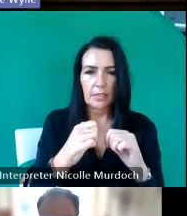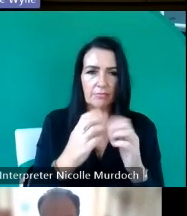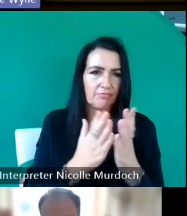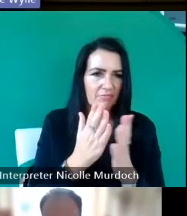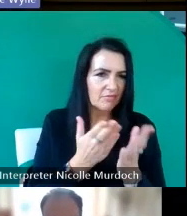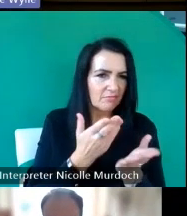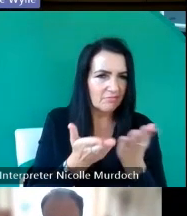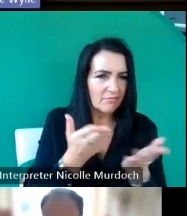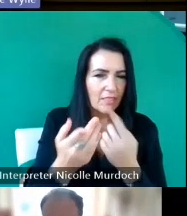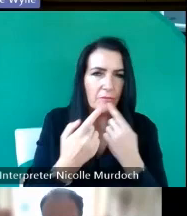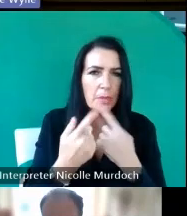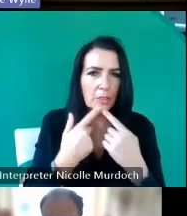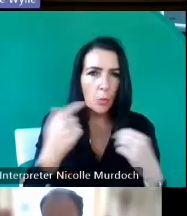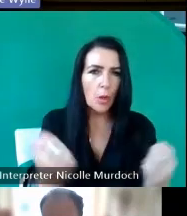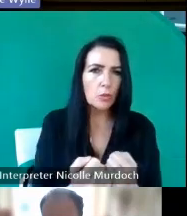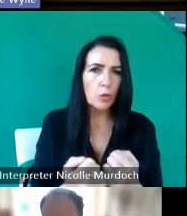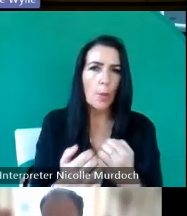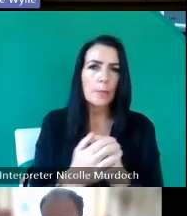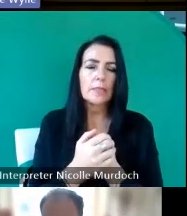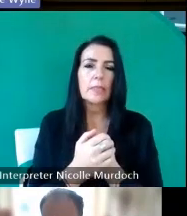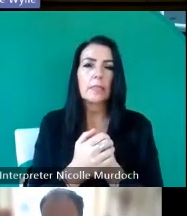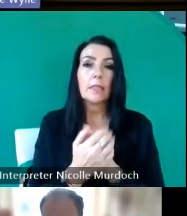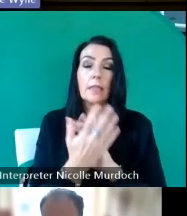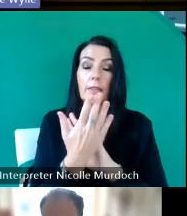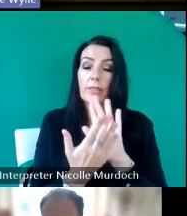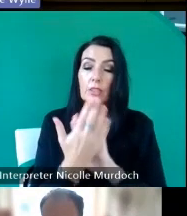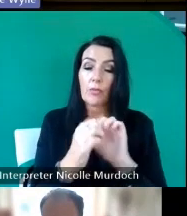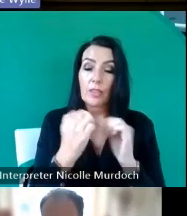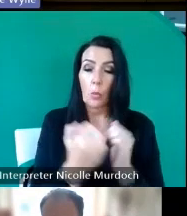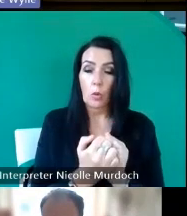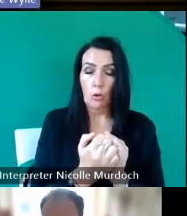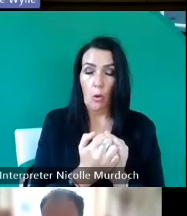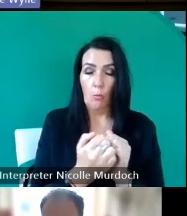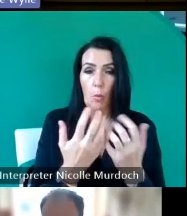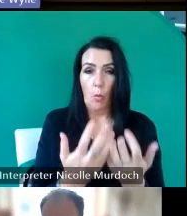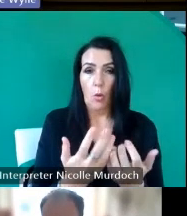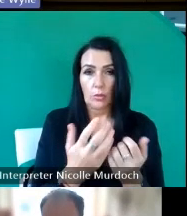okay so in terms of the in-person workshops we're going straight into those after lunch